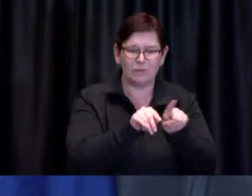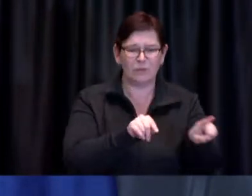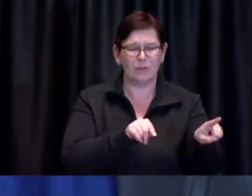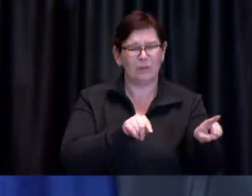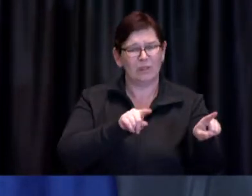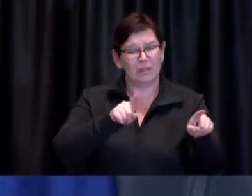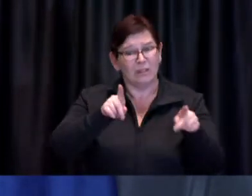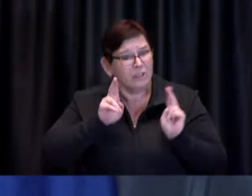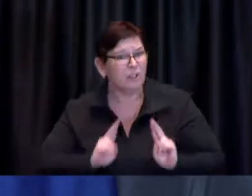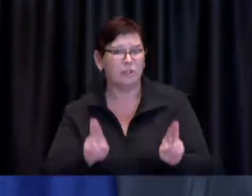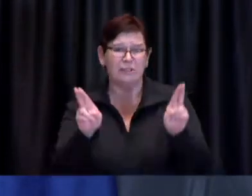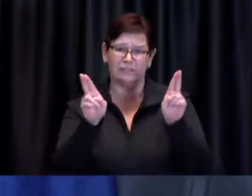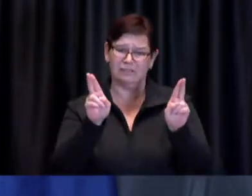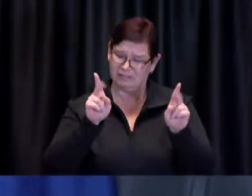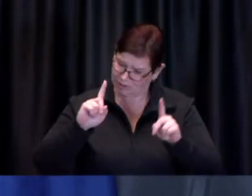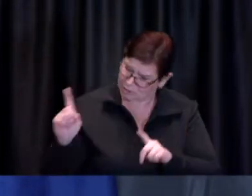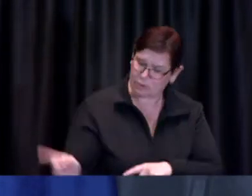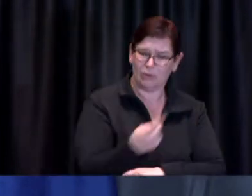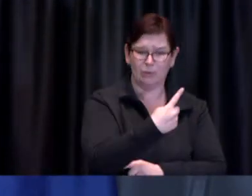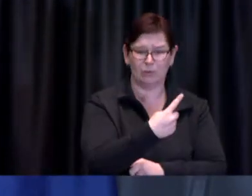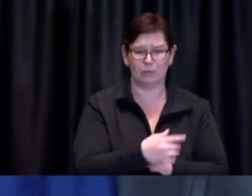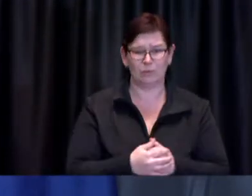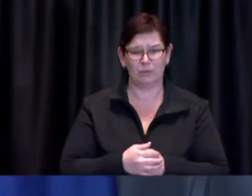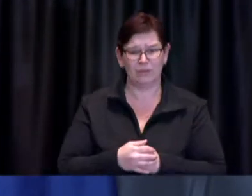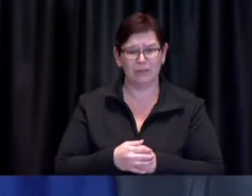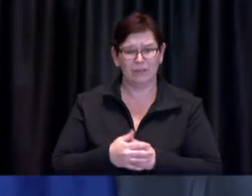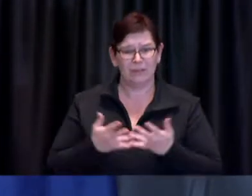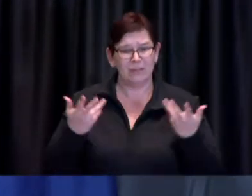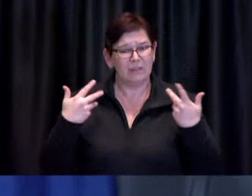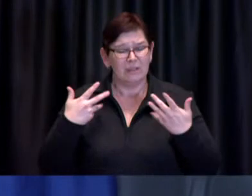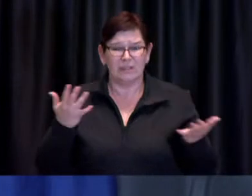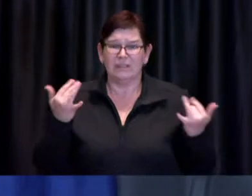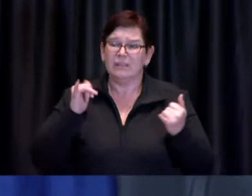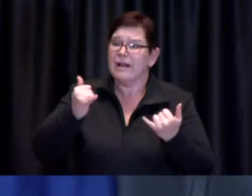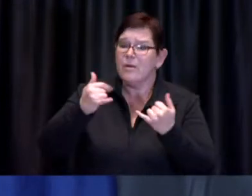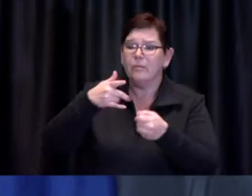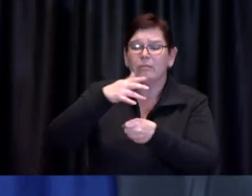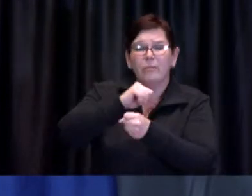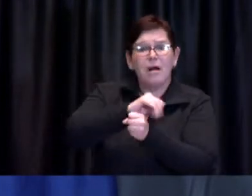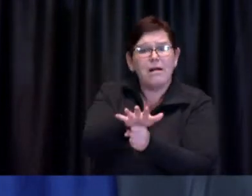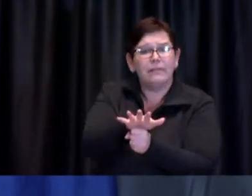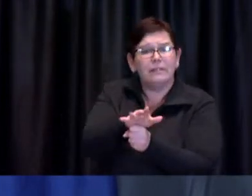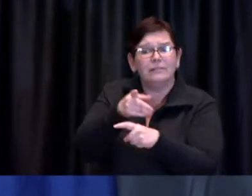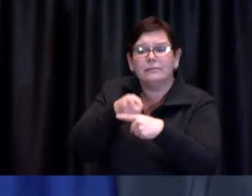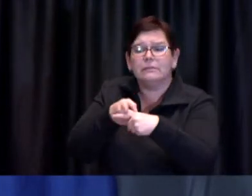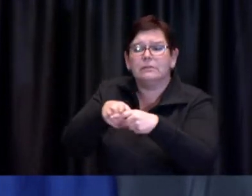We are focused on the COVID-19 hot spots and making sure that people are vaccinated in these areas